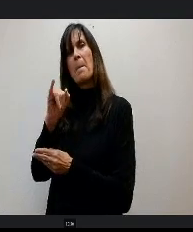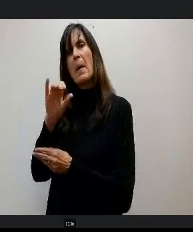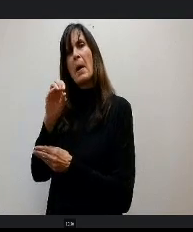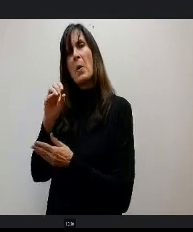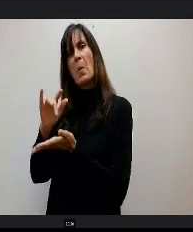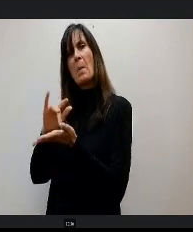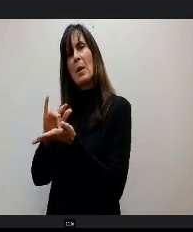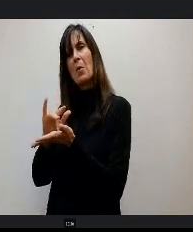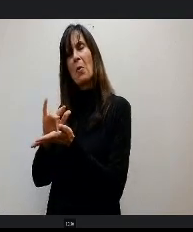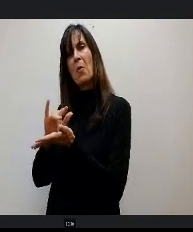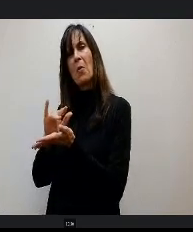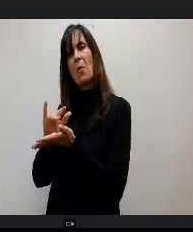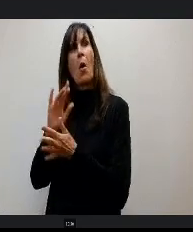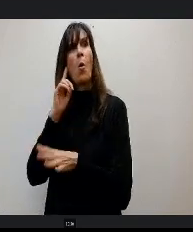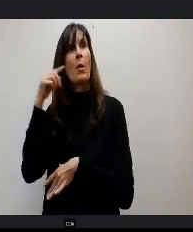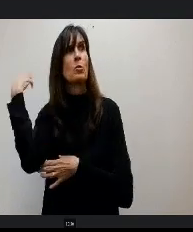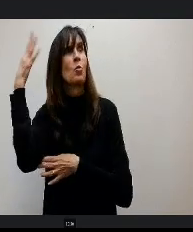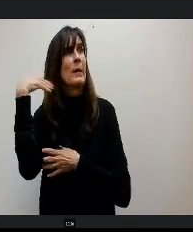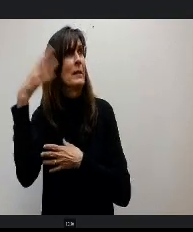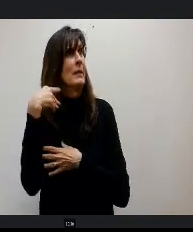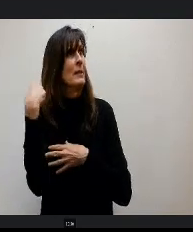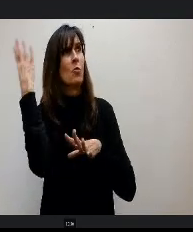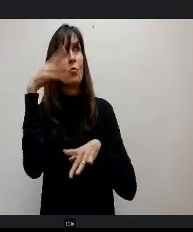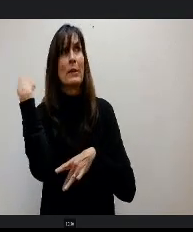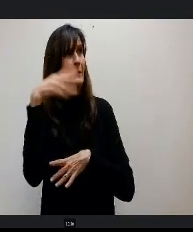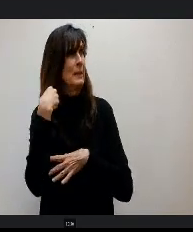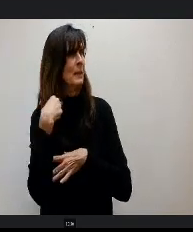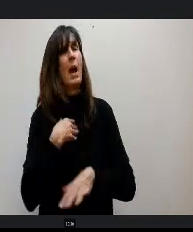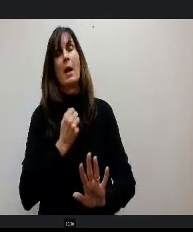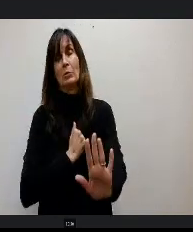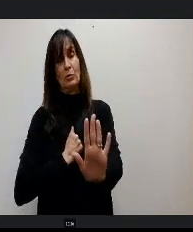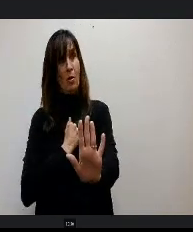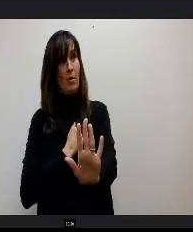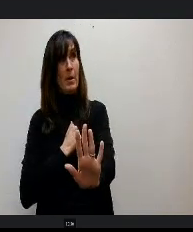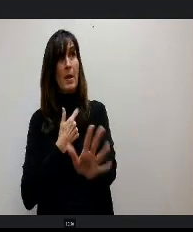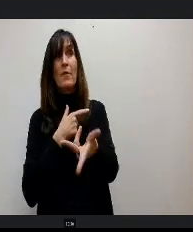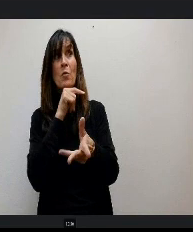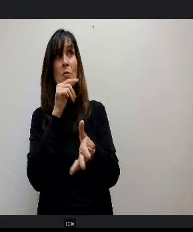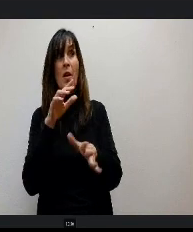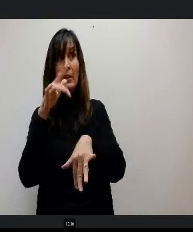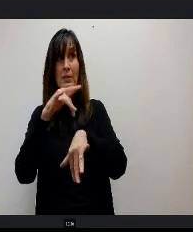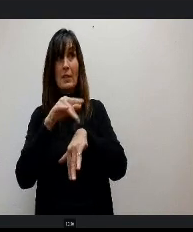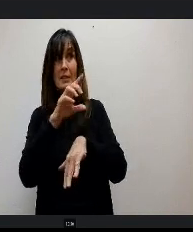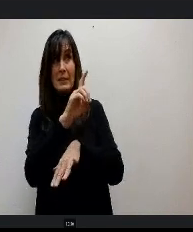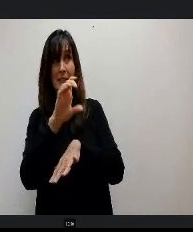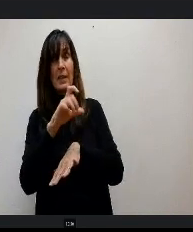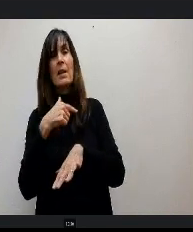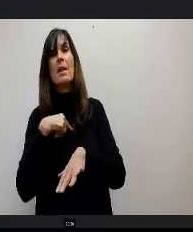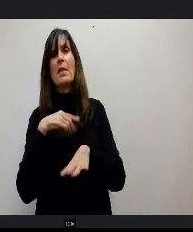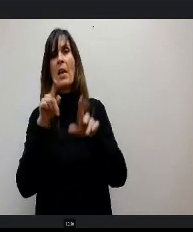That thing was crazy. OK, so I'm sorry if you guys have not been to DCC. There is this board in the bio room and